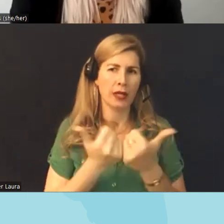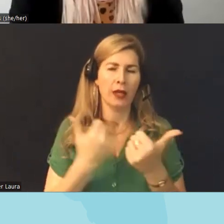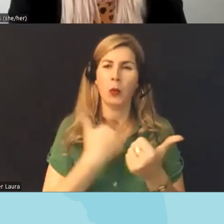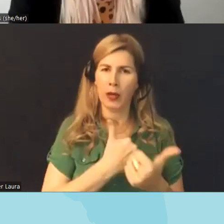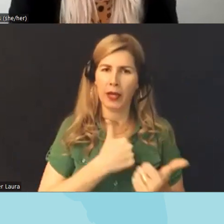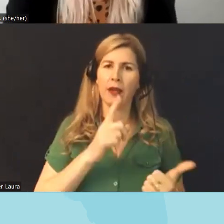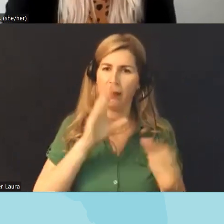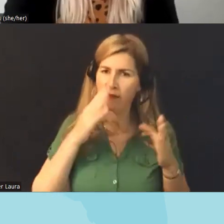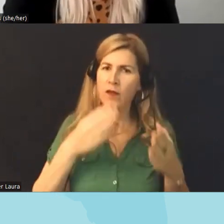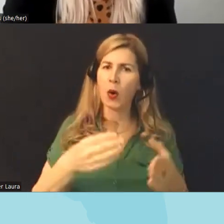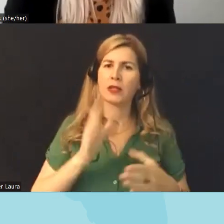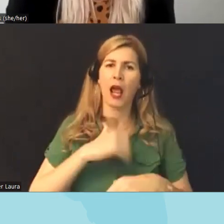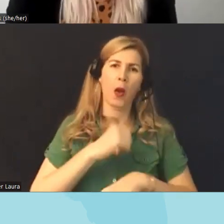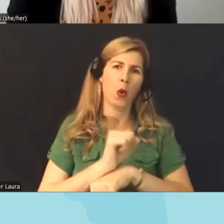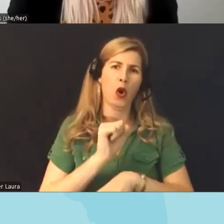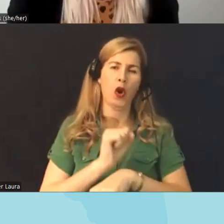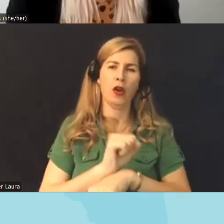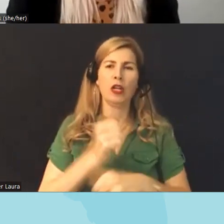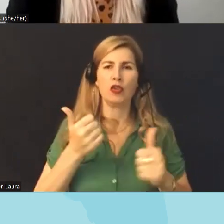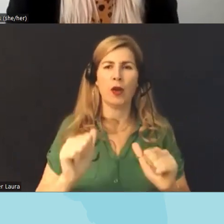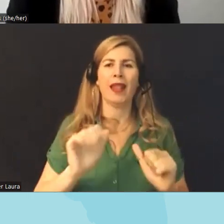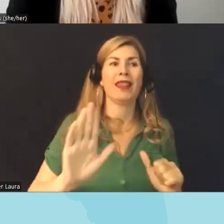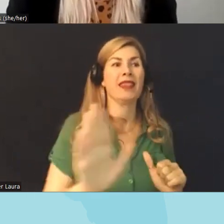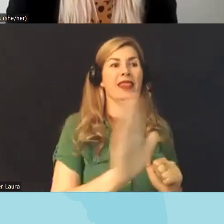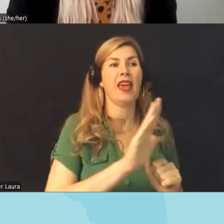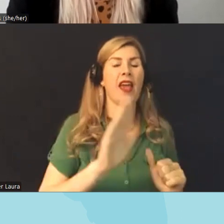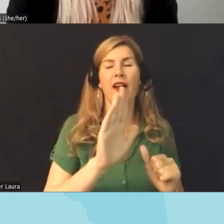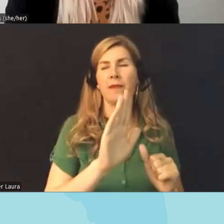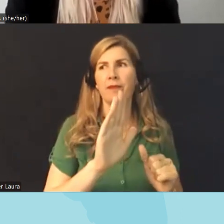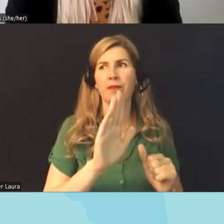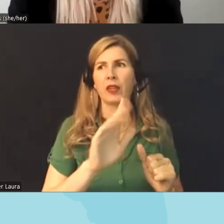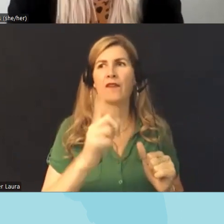focused in our work as well on lifting up their already existing First Amendment friendly great